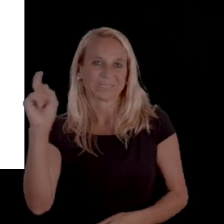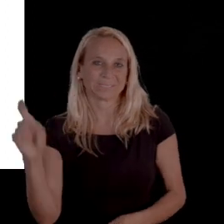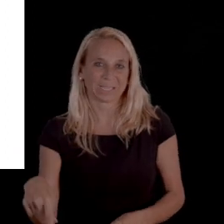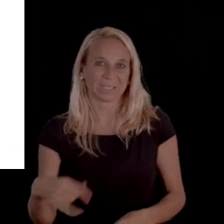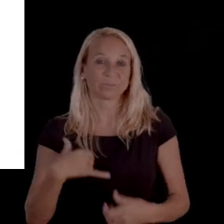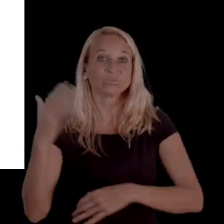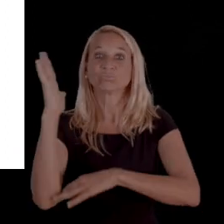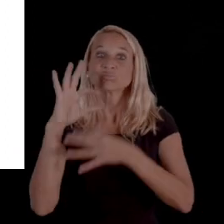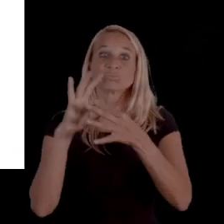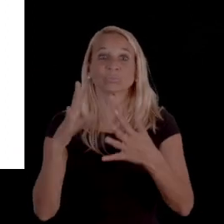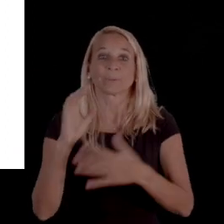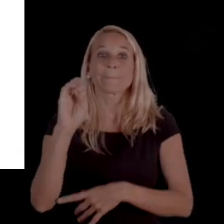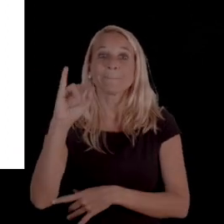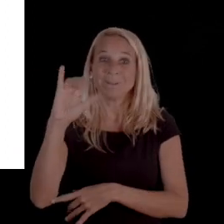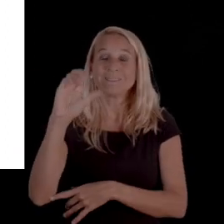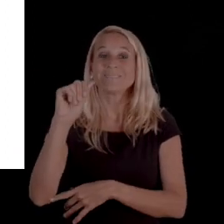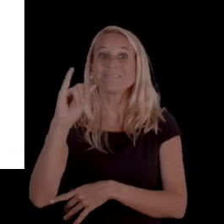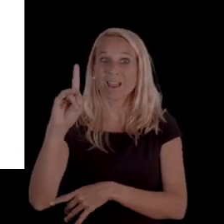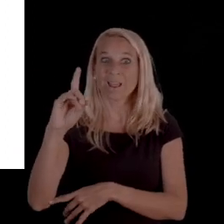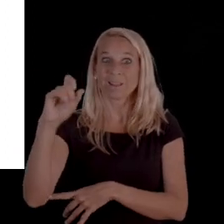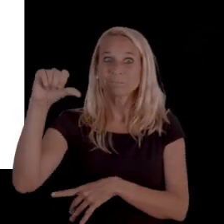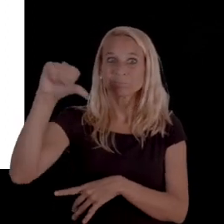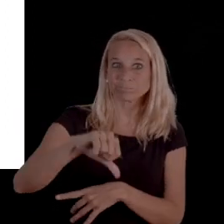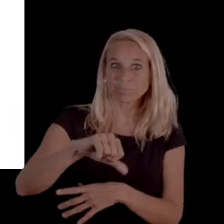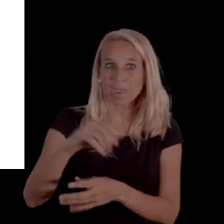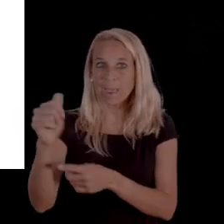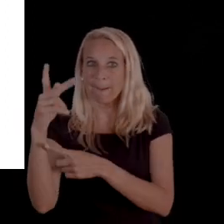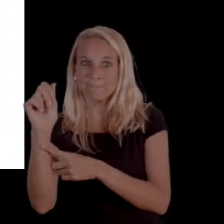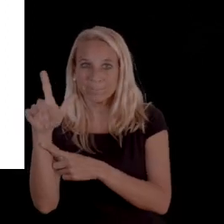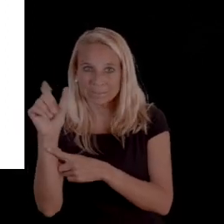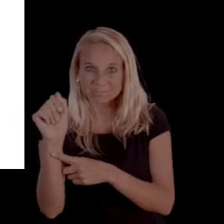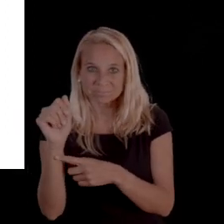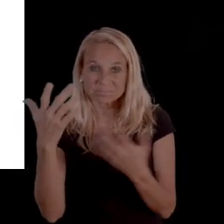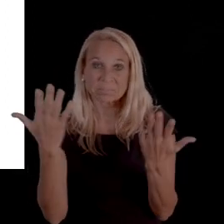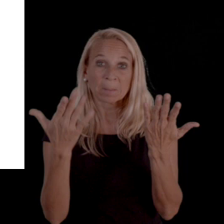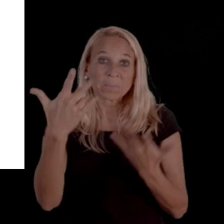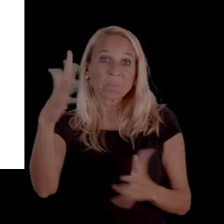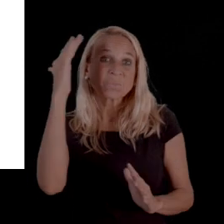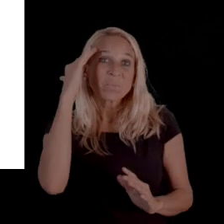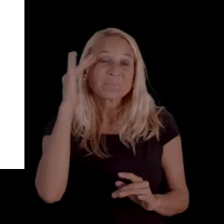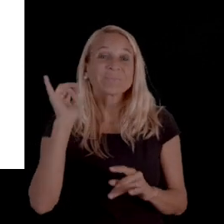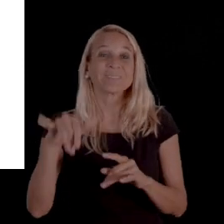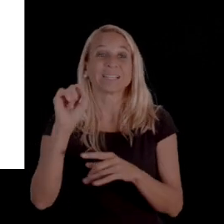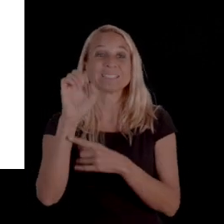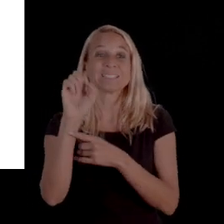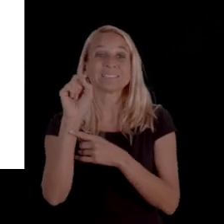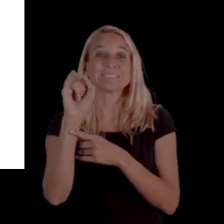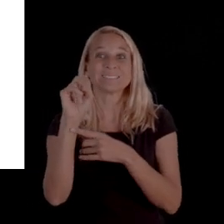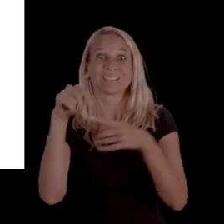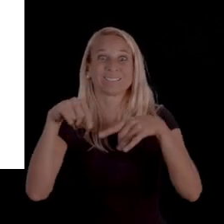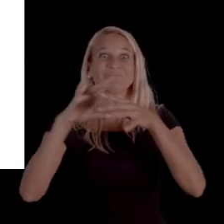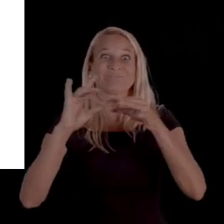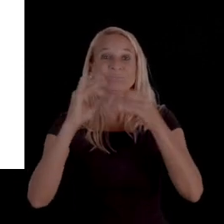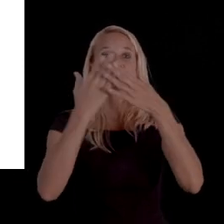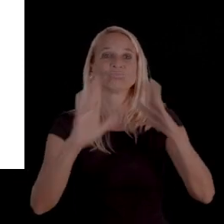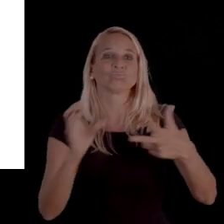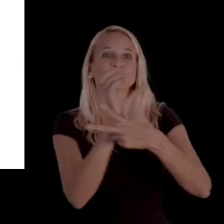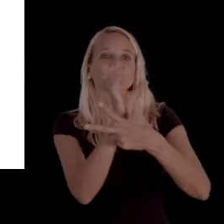And this is a presentation on Medicaid Denials and Appeals. Just so you're aware, this session is broken into three sections.